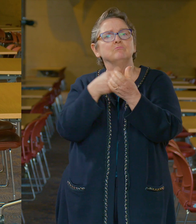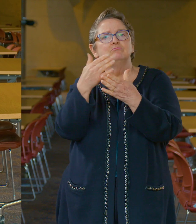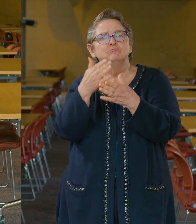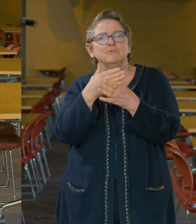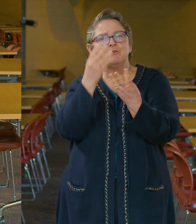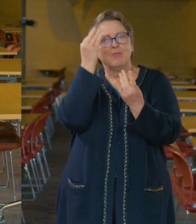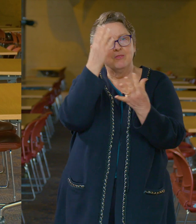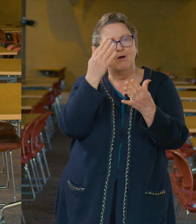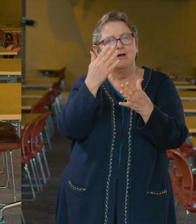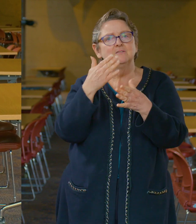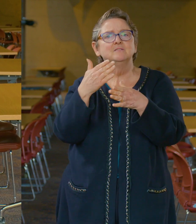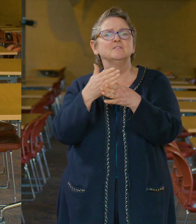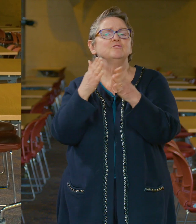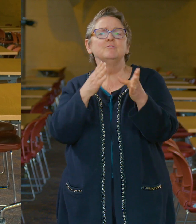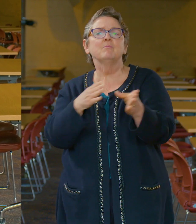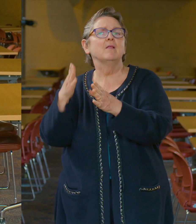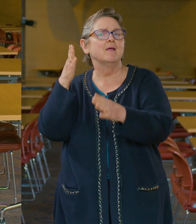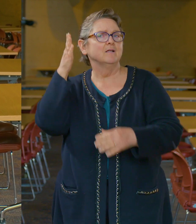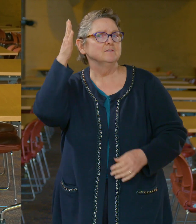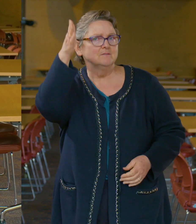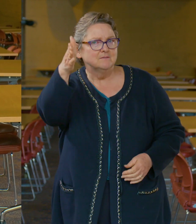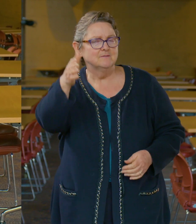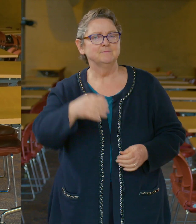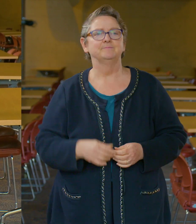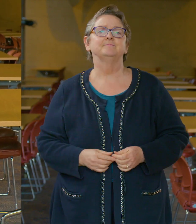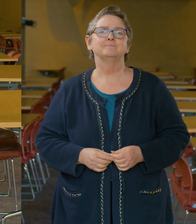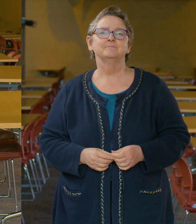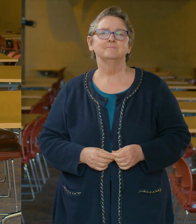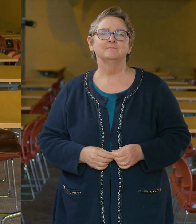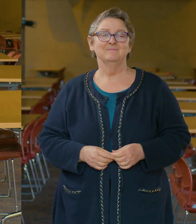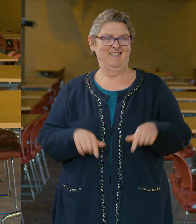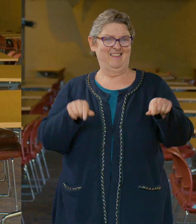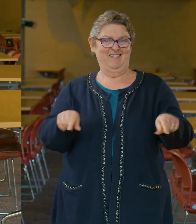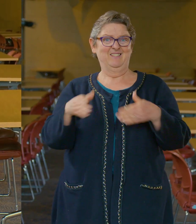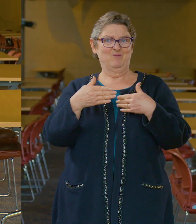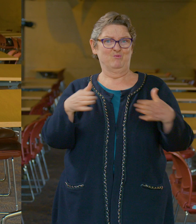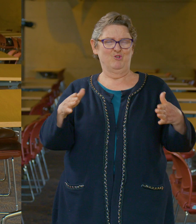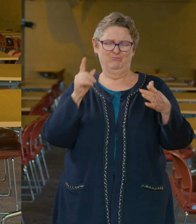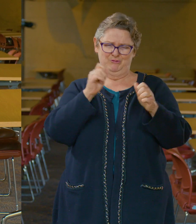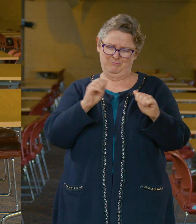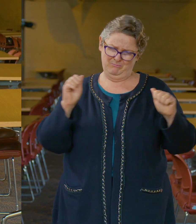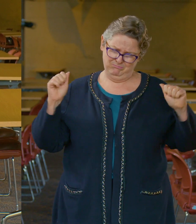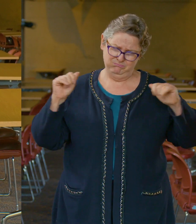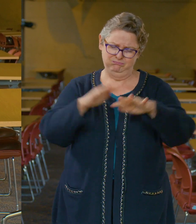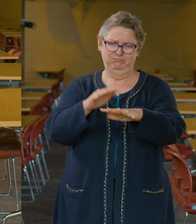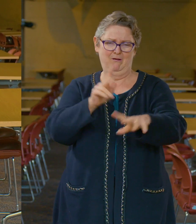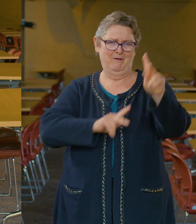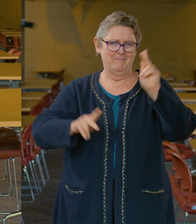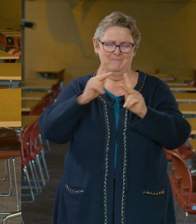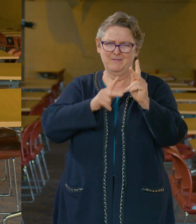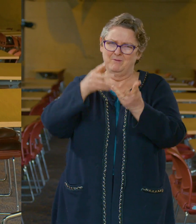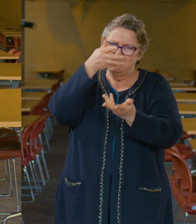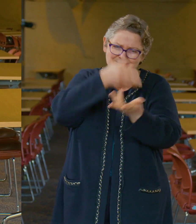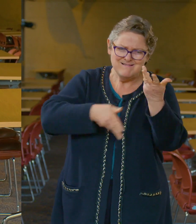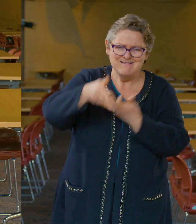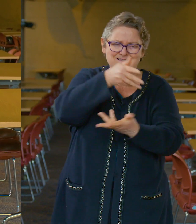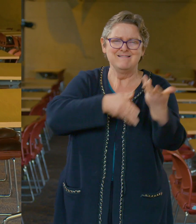and plans for going forward. This room should be filled with students right now.